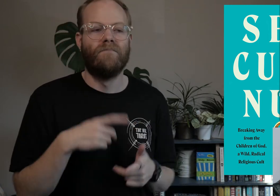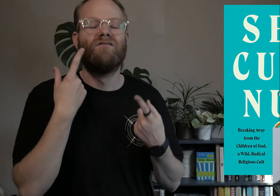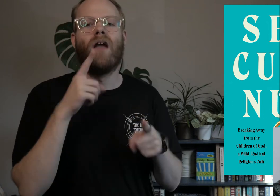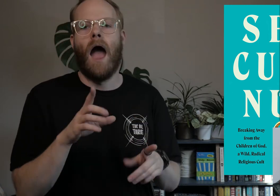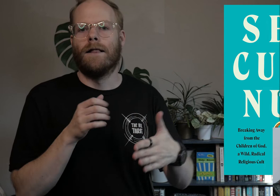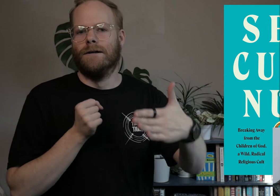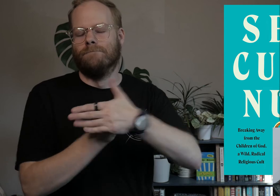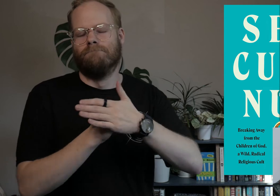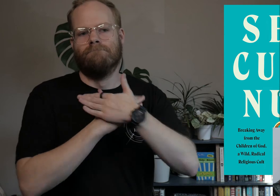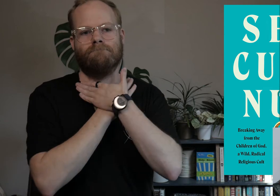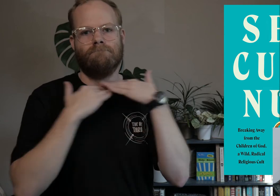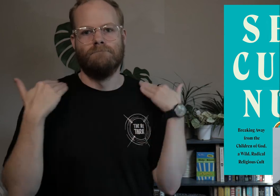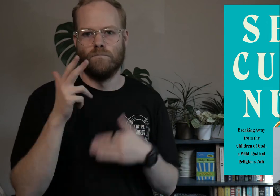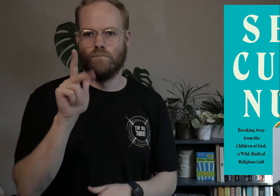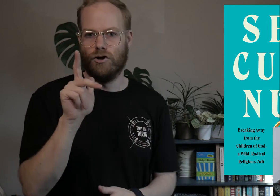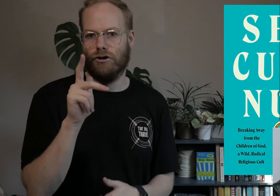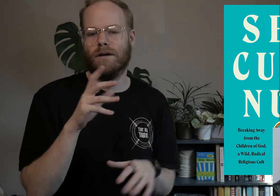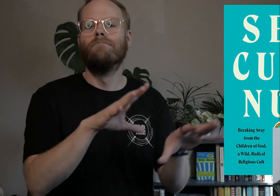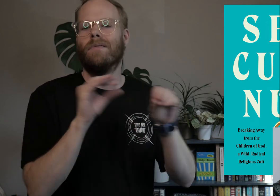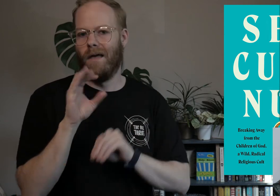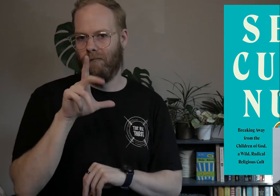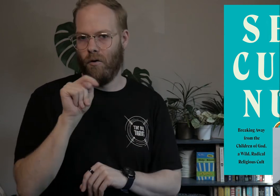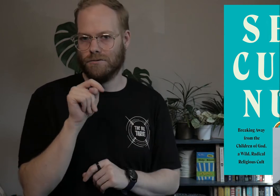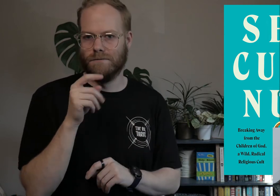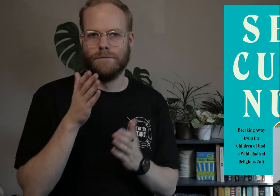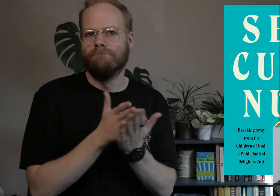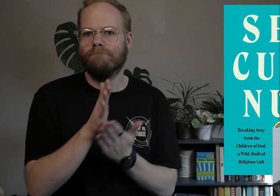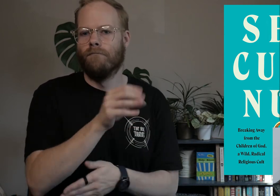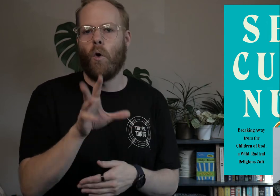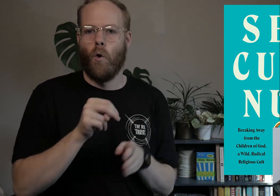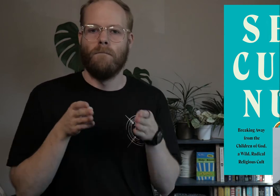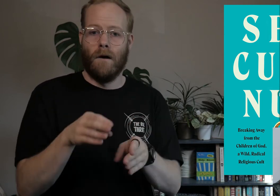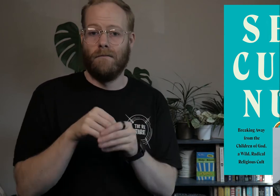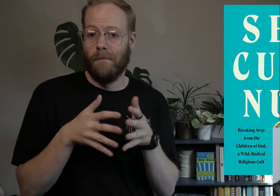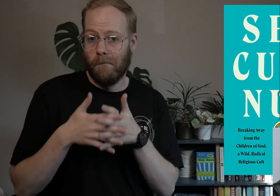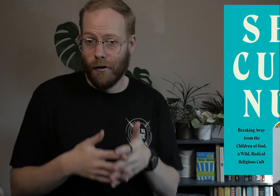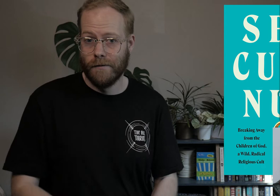She finally hit her breaking point at twenty-three and left the cult, forging her own path in America.